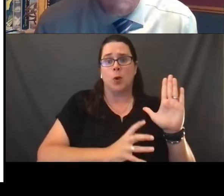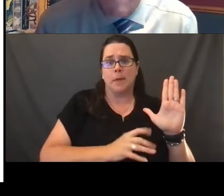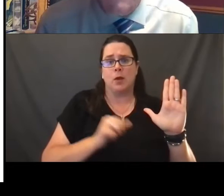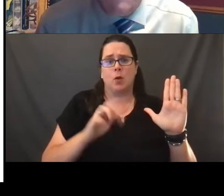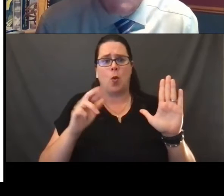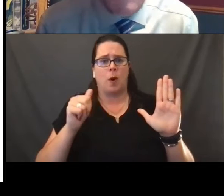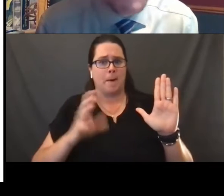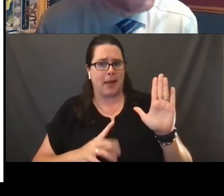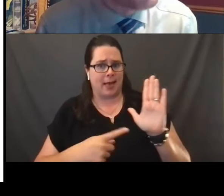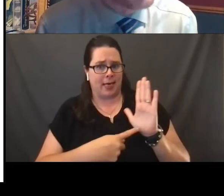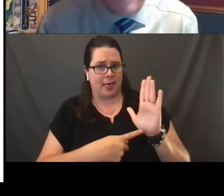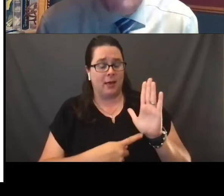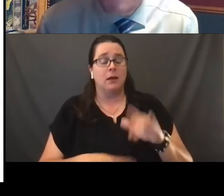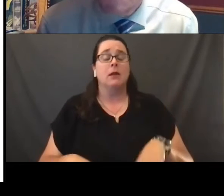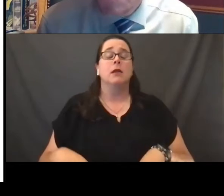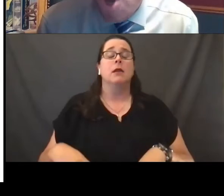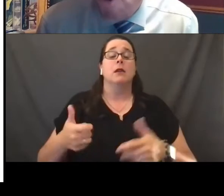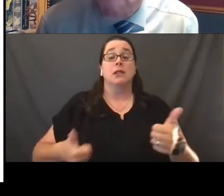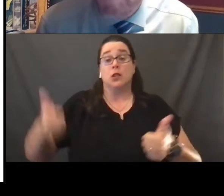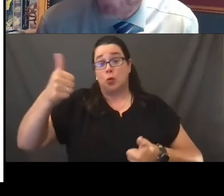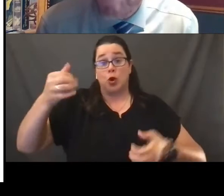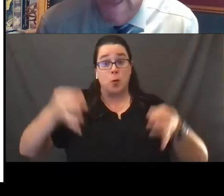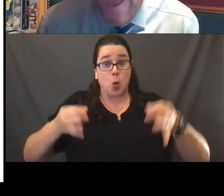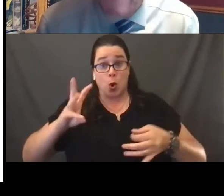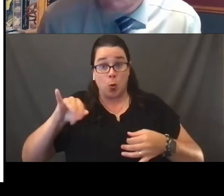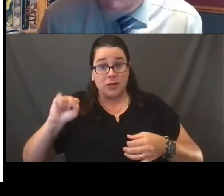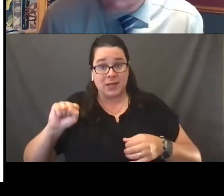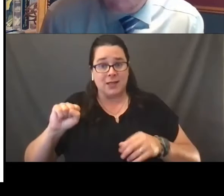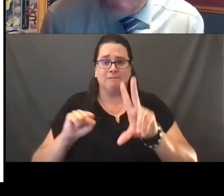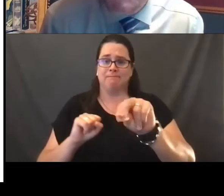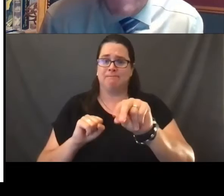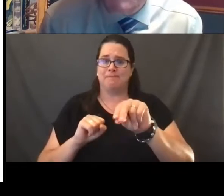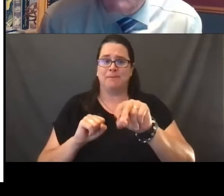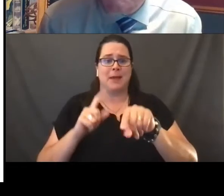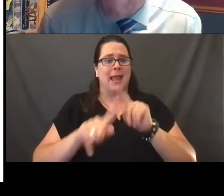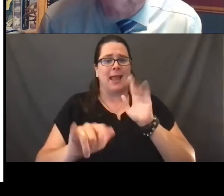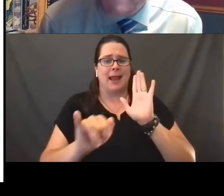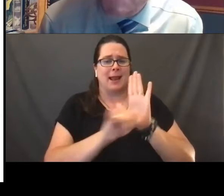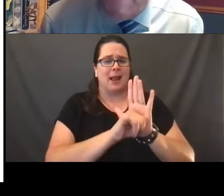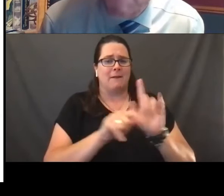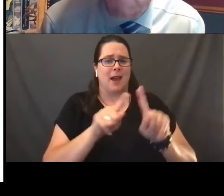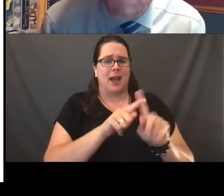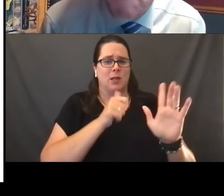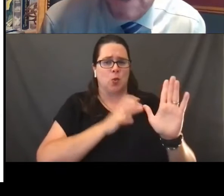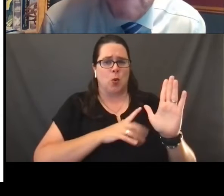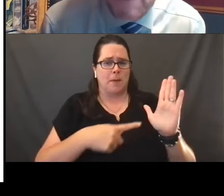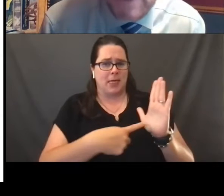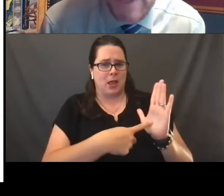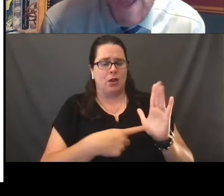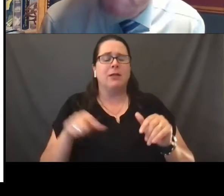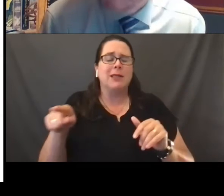after addressing this issue said no. And so this is one of those cases, it probably doesn't have a huge applicability,